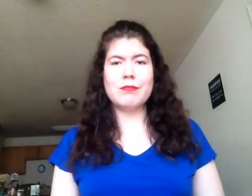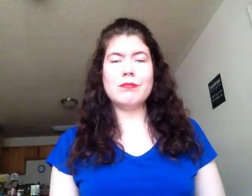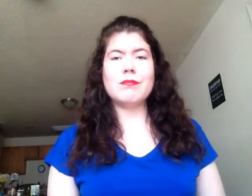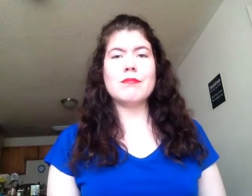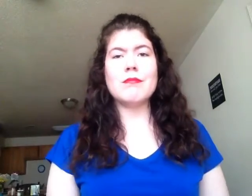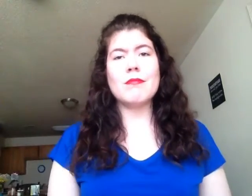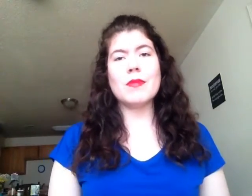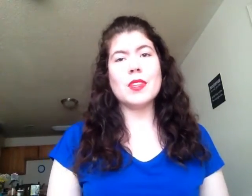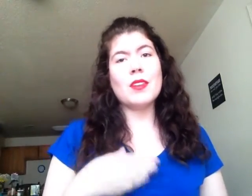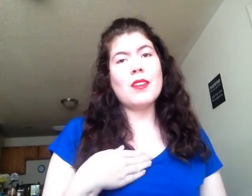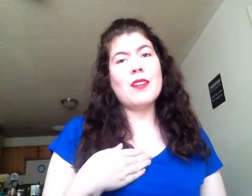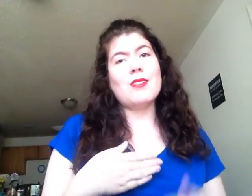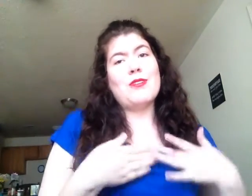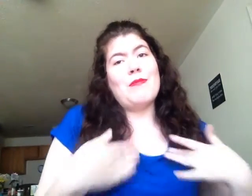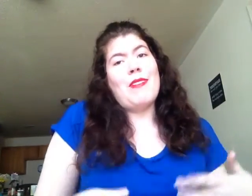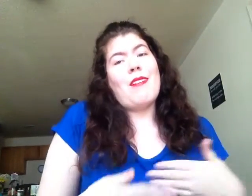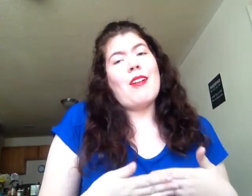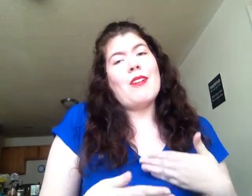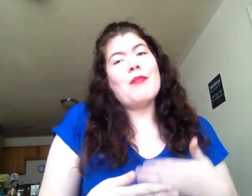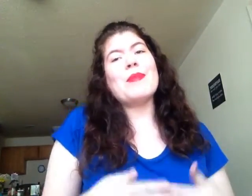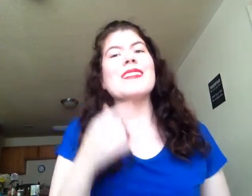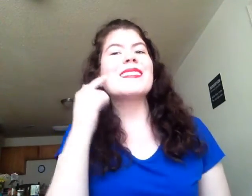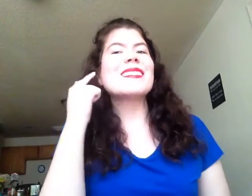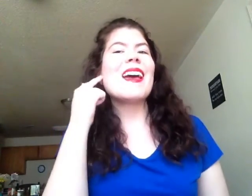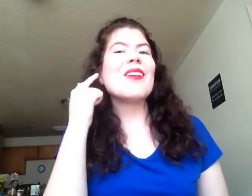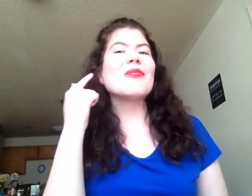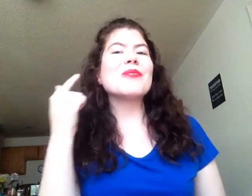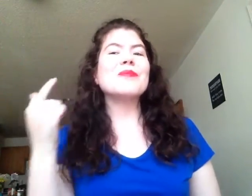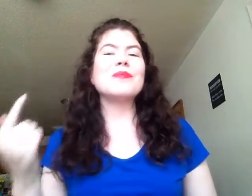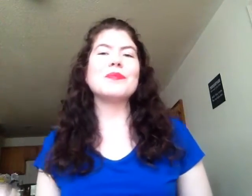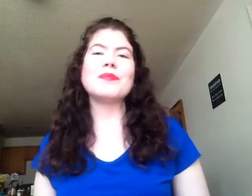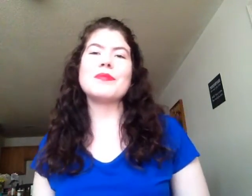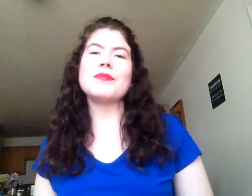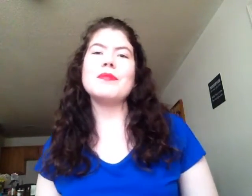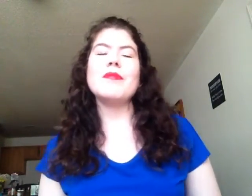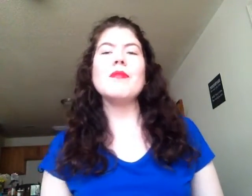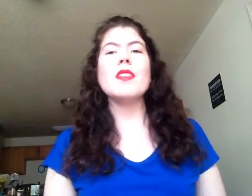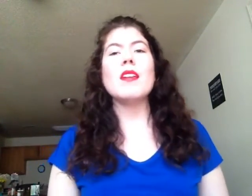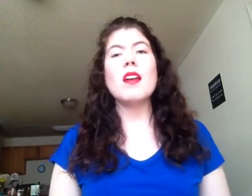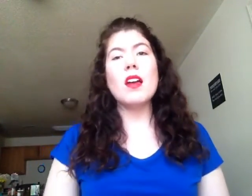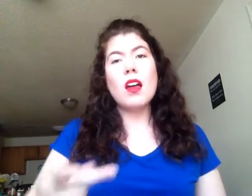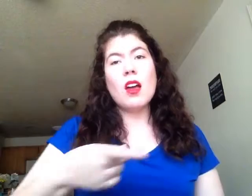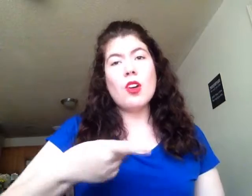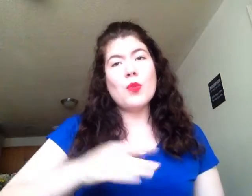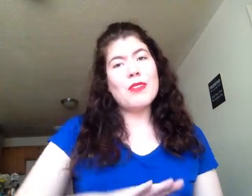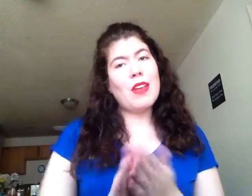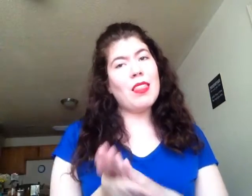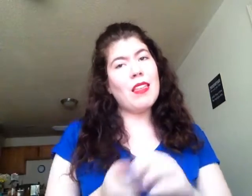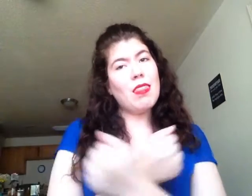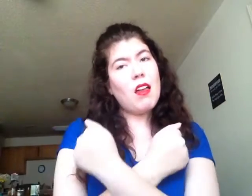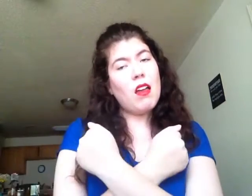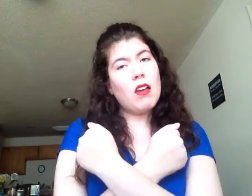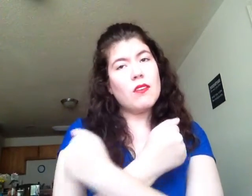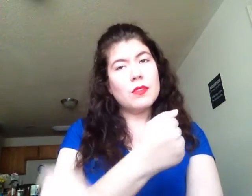my heart beat sound. You and I fell in love